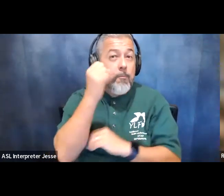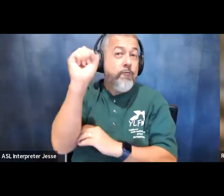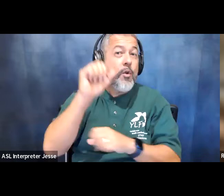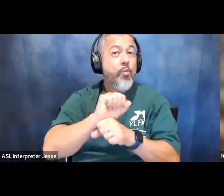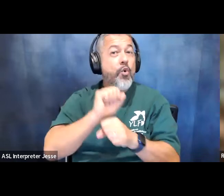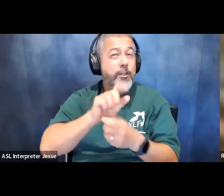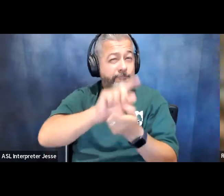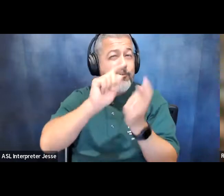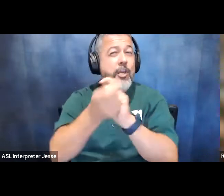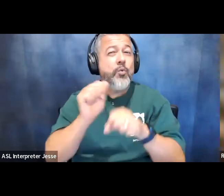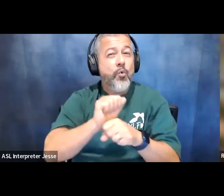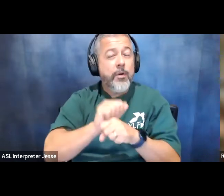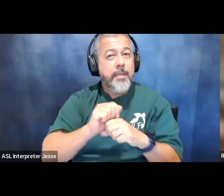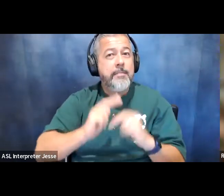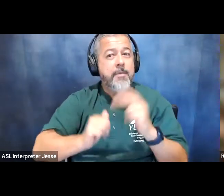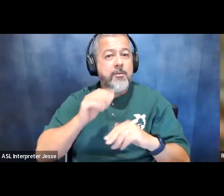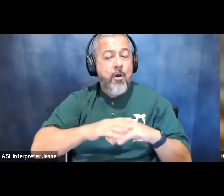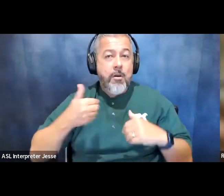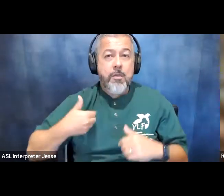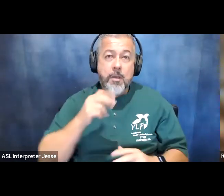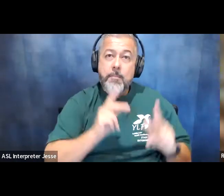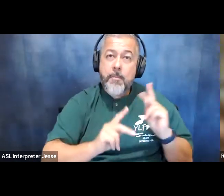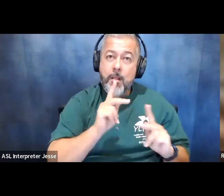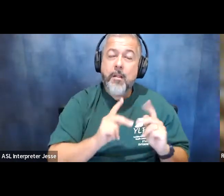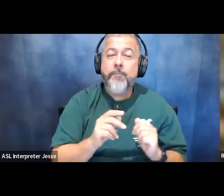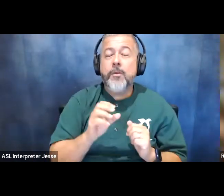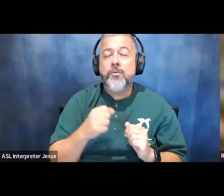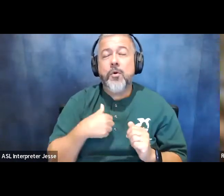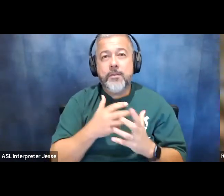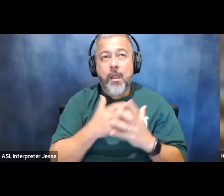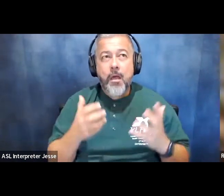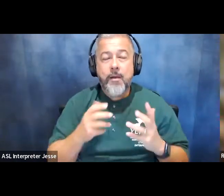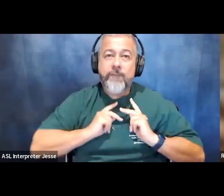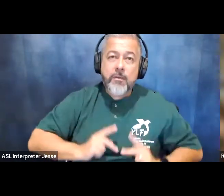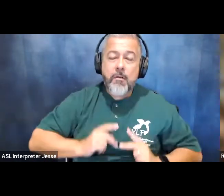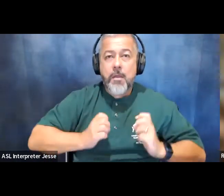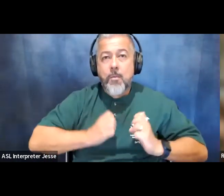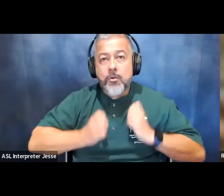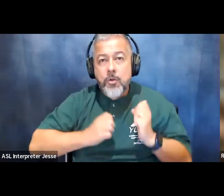and we need to acknowledge the tremendous amount of physical emotional and intellectual labor